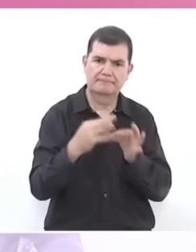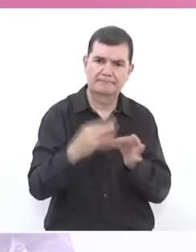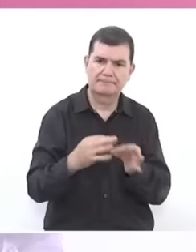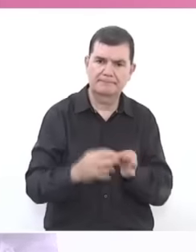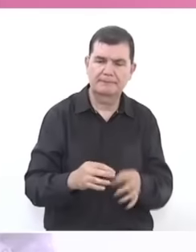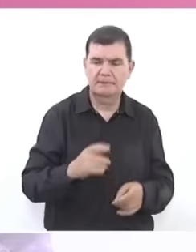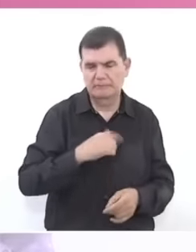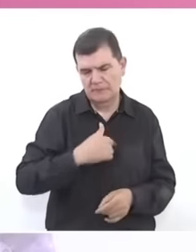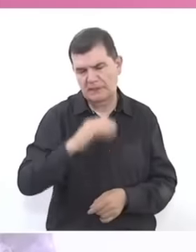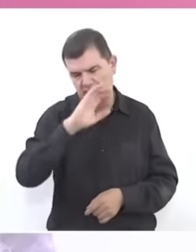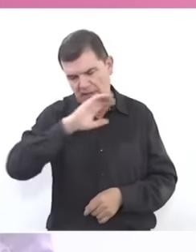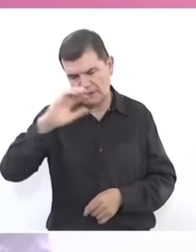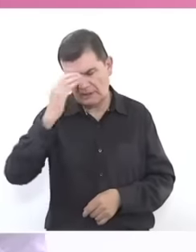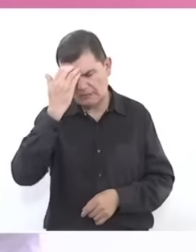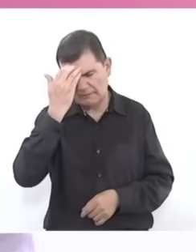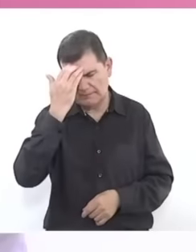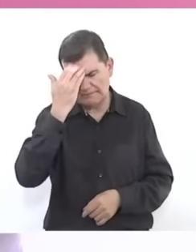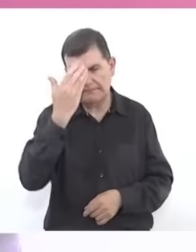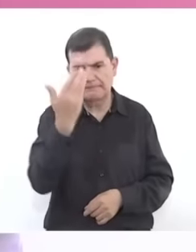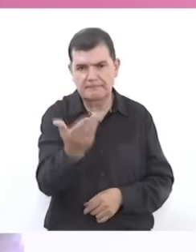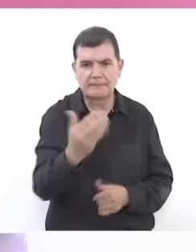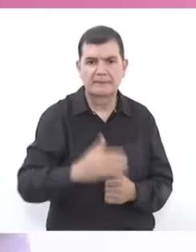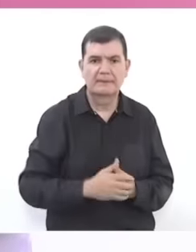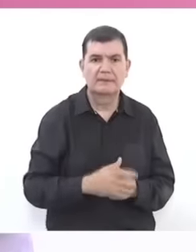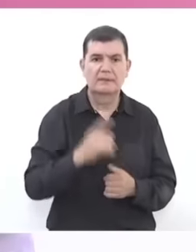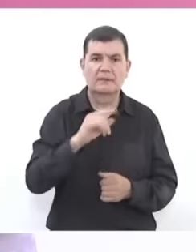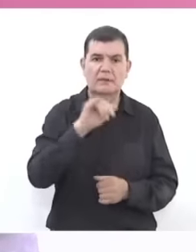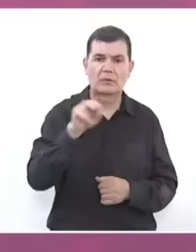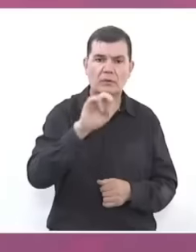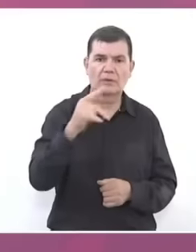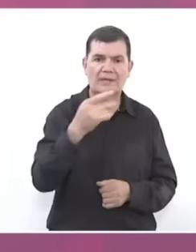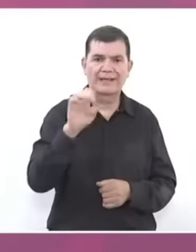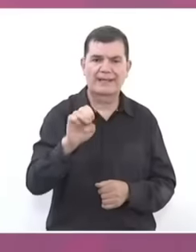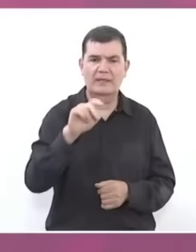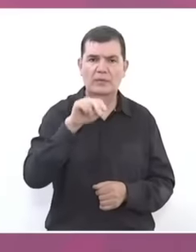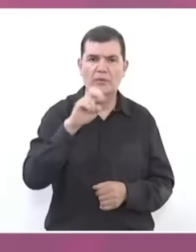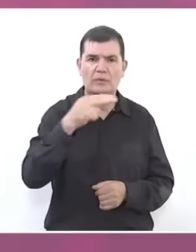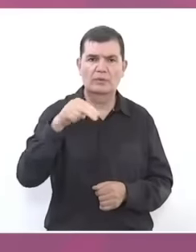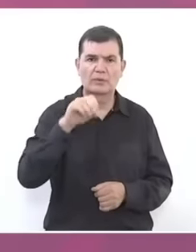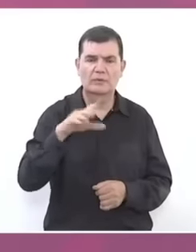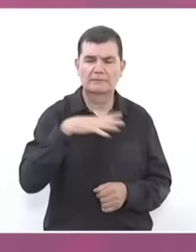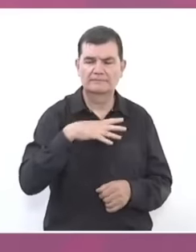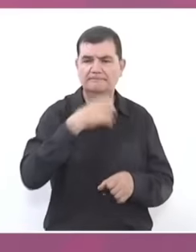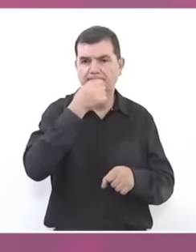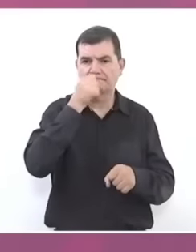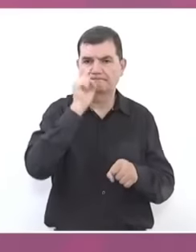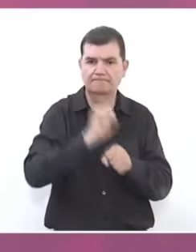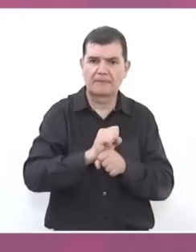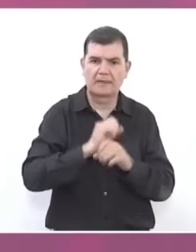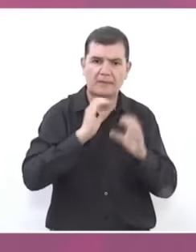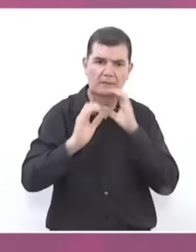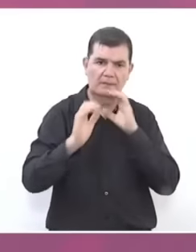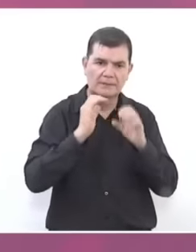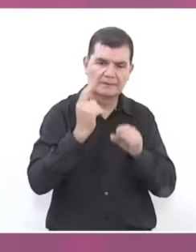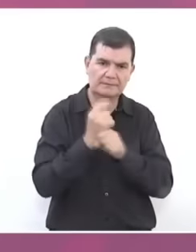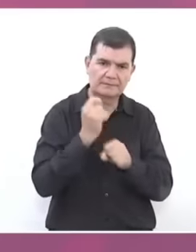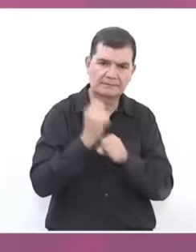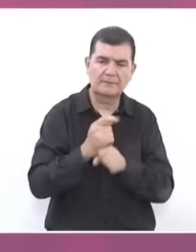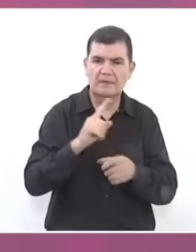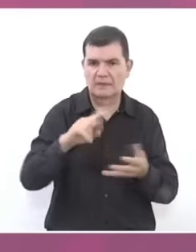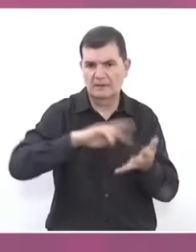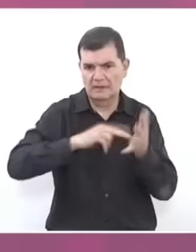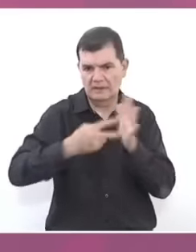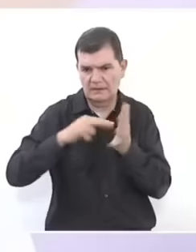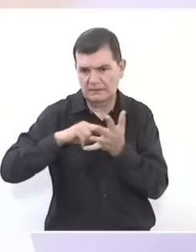recognition to Jorge Nuño who is the secretary of communications to all the